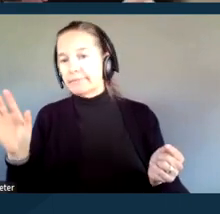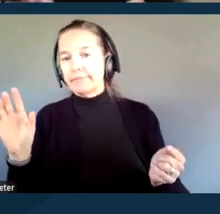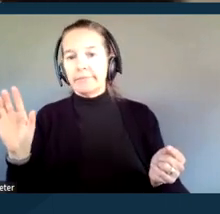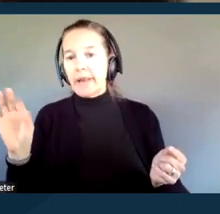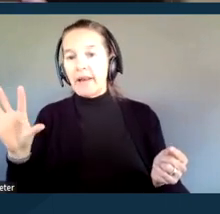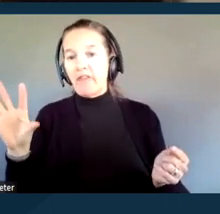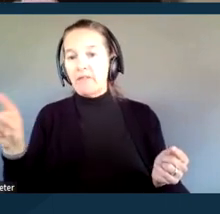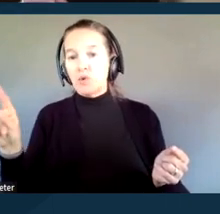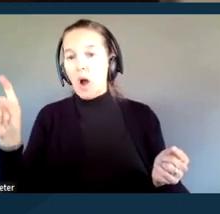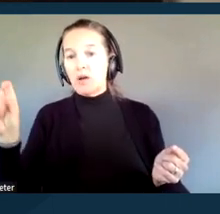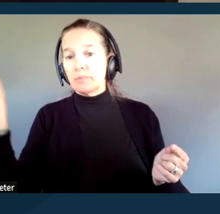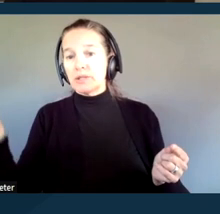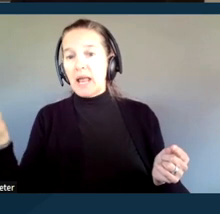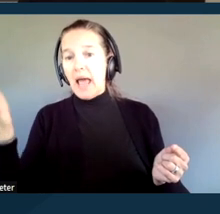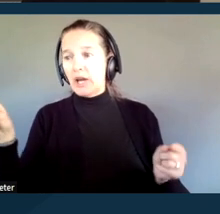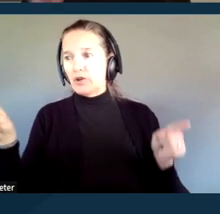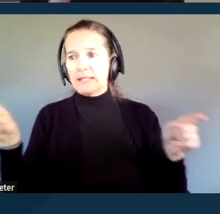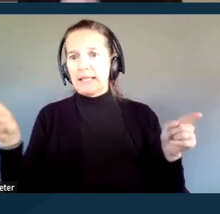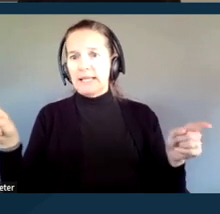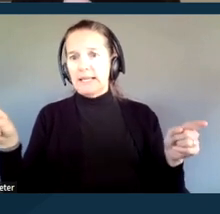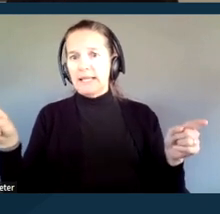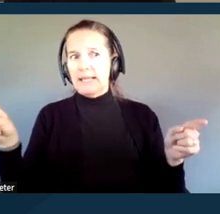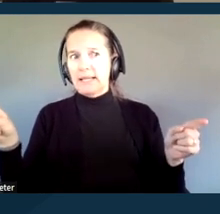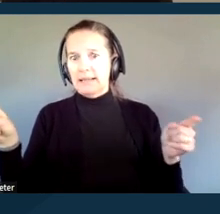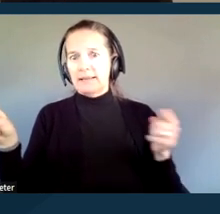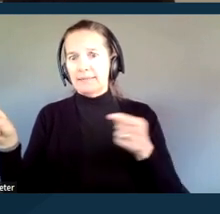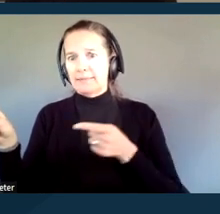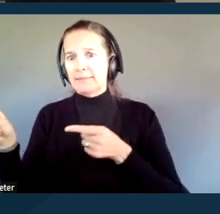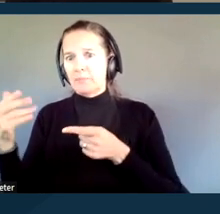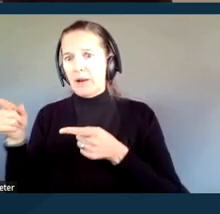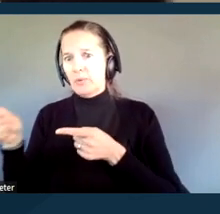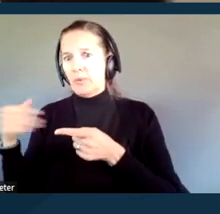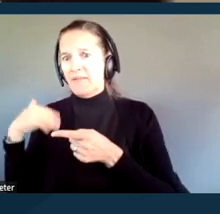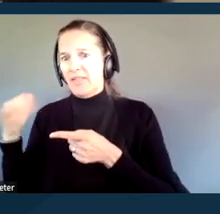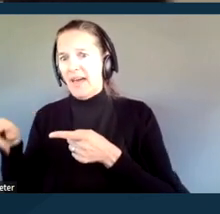and really understand the types of effective communication accommodations